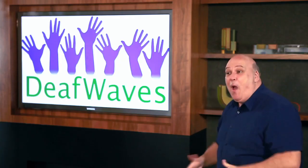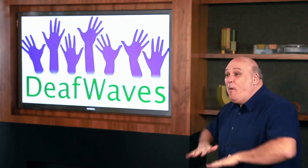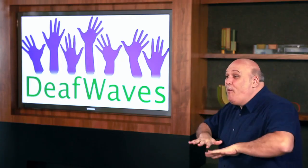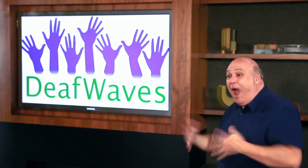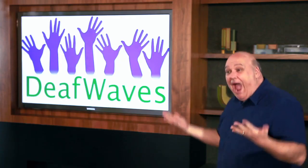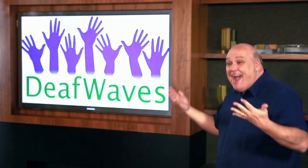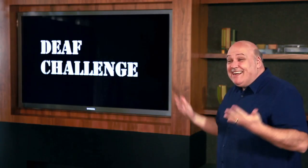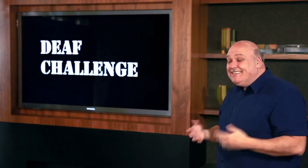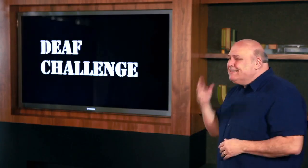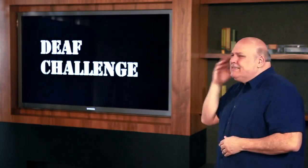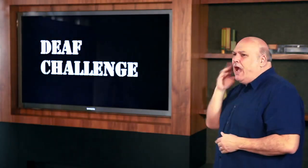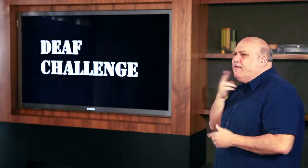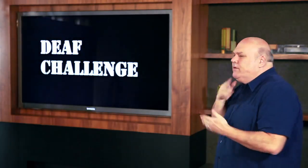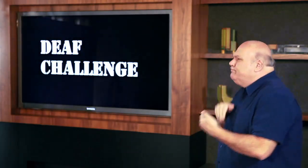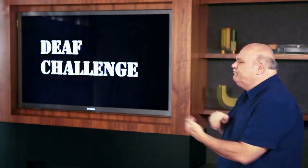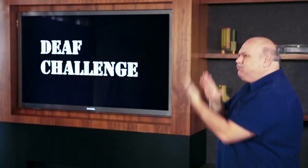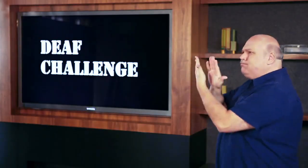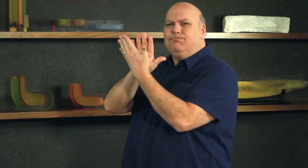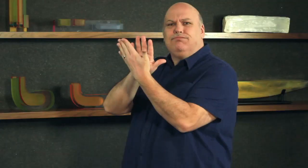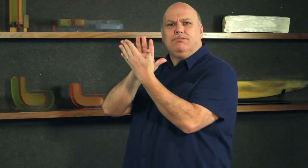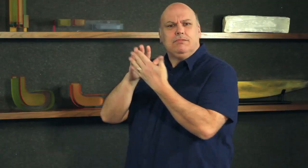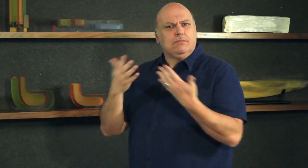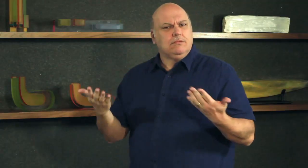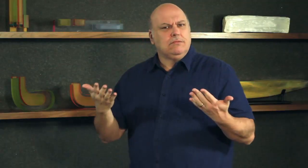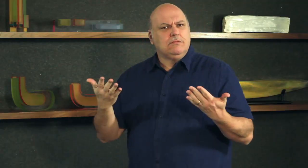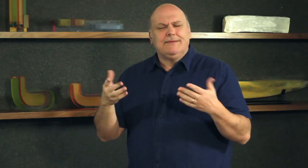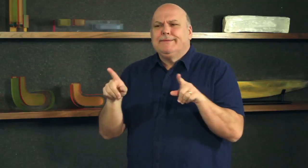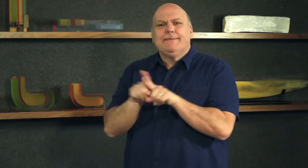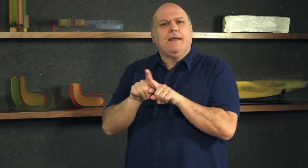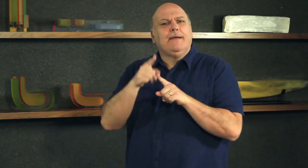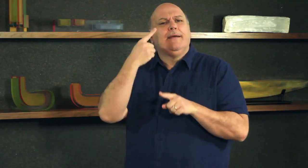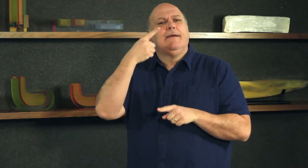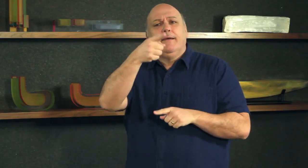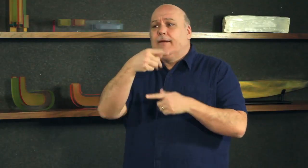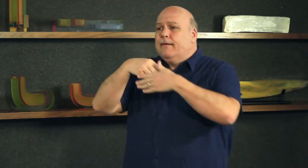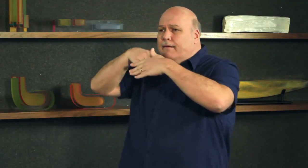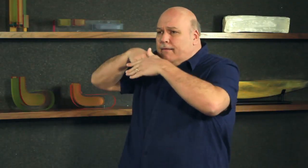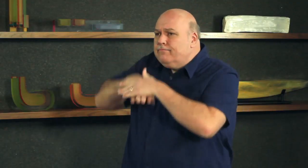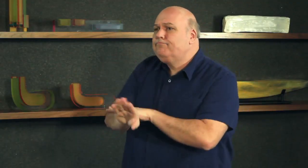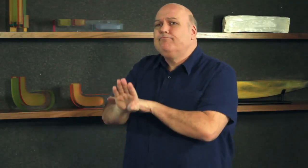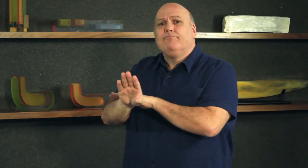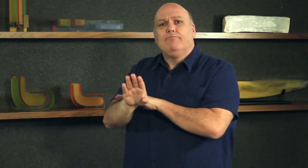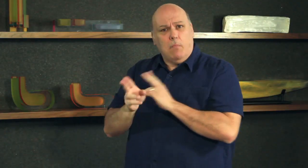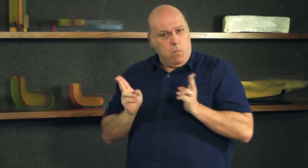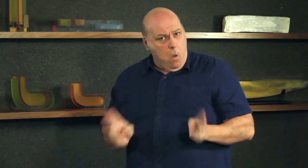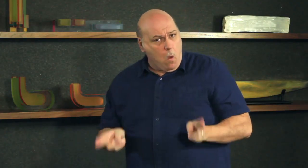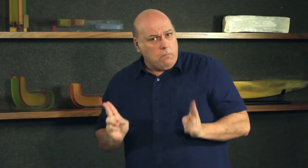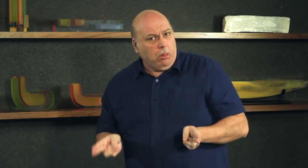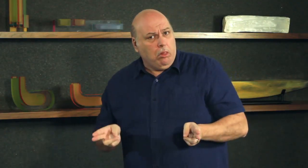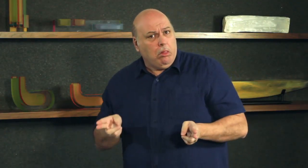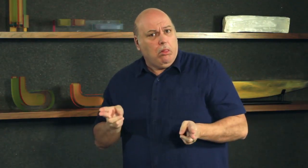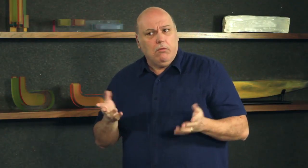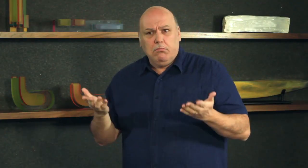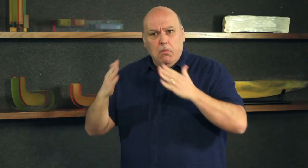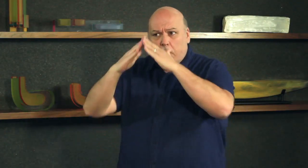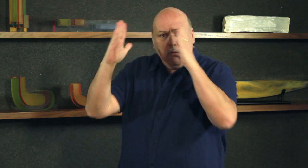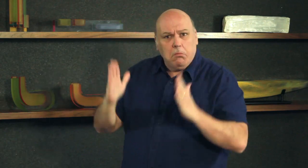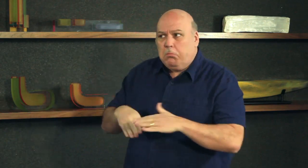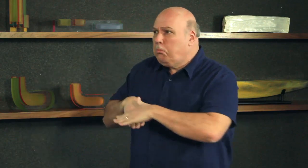Each show we have a “Deaf Challenge”. What is today’s challenge? The title is: “Do I need to break in to see my friend?”